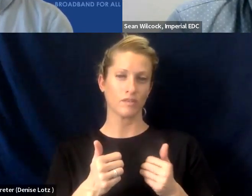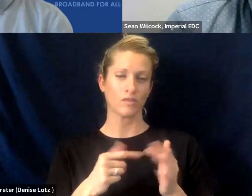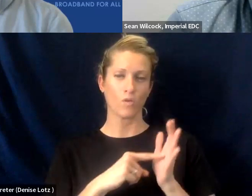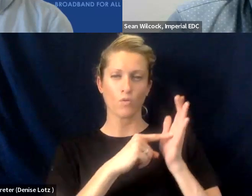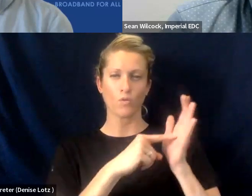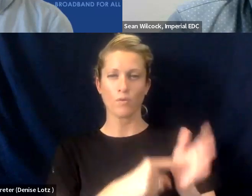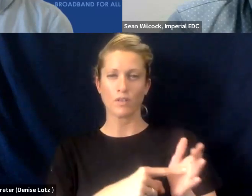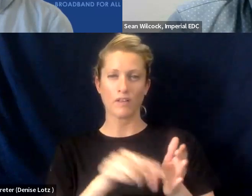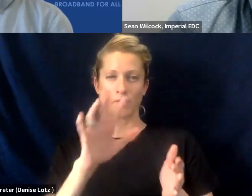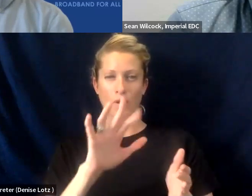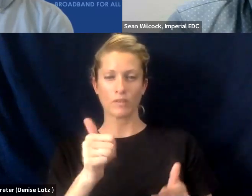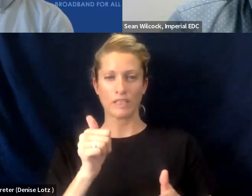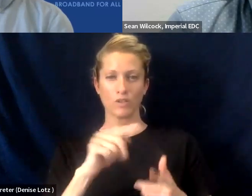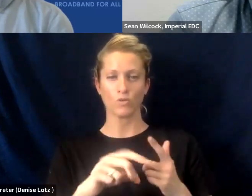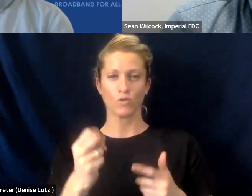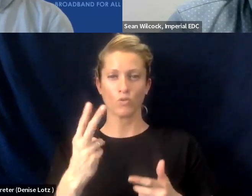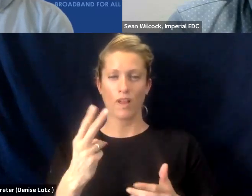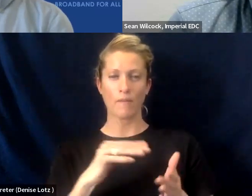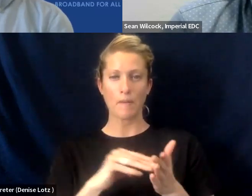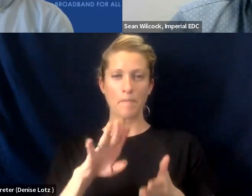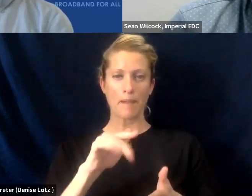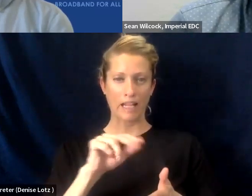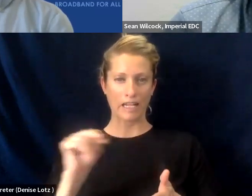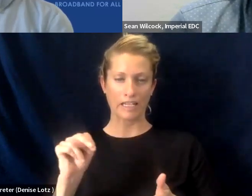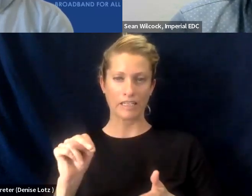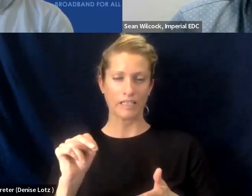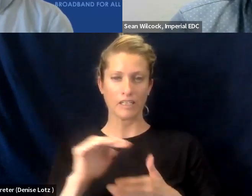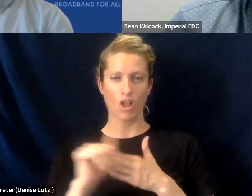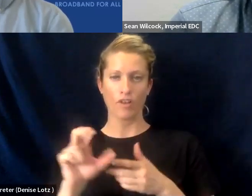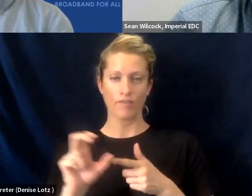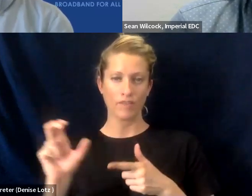$10 to $12 billion worth of investment that will be there for the next 30 years.